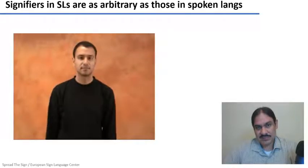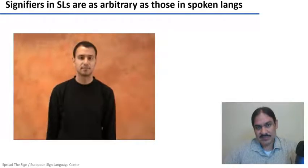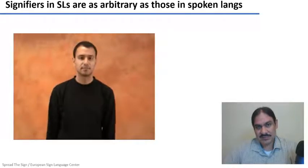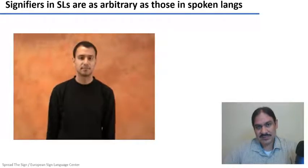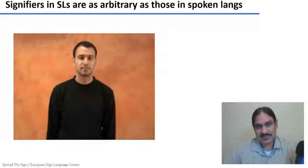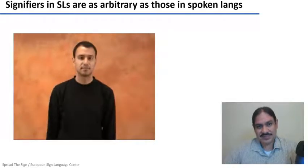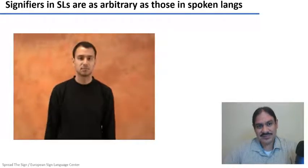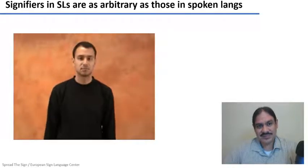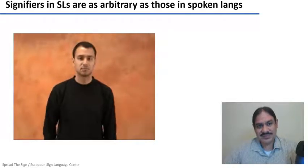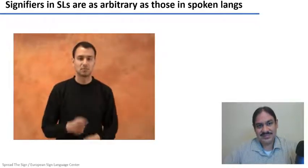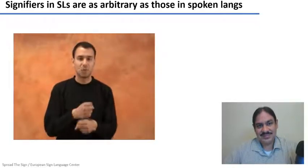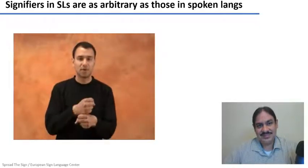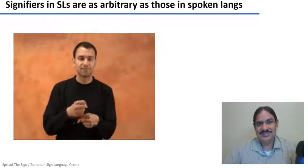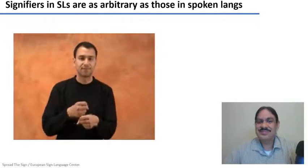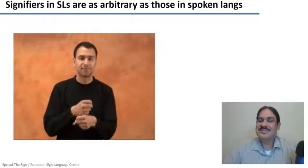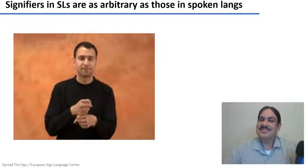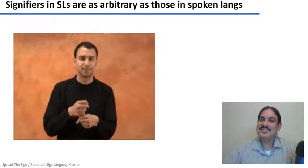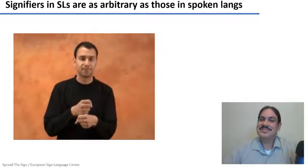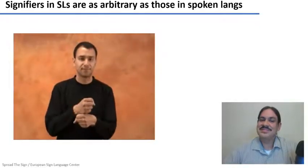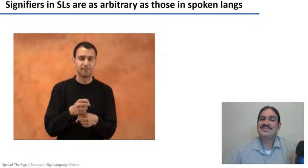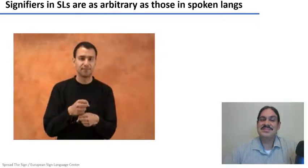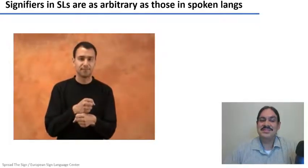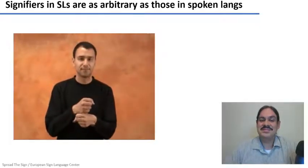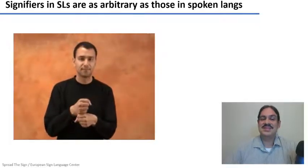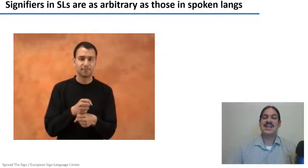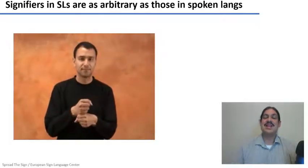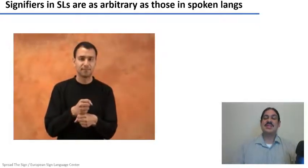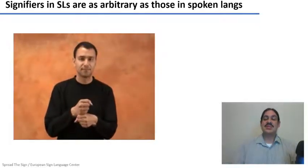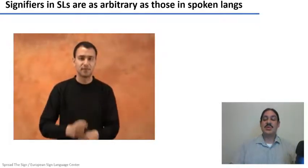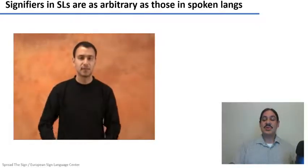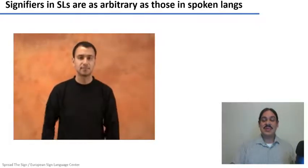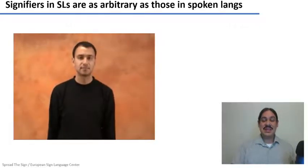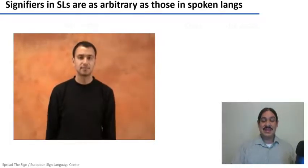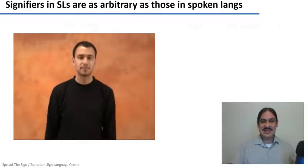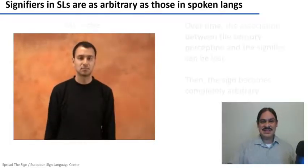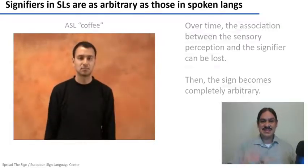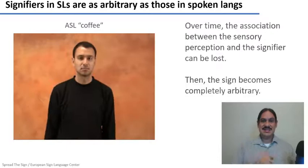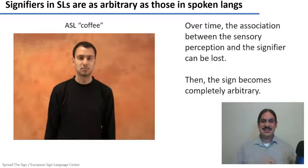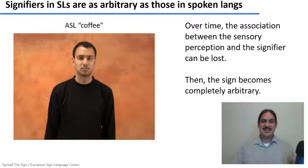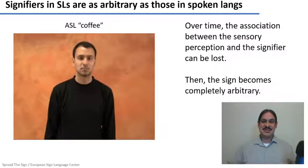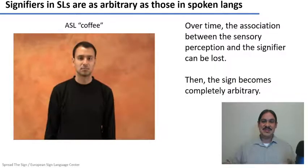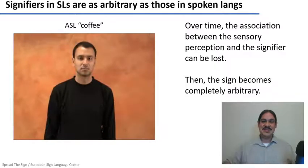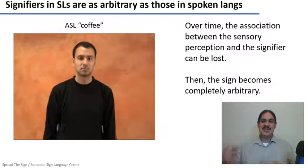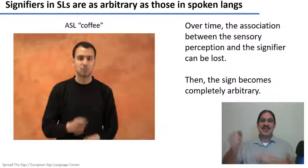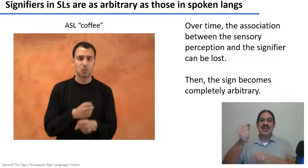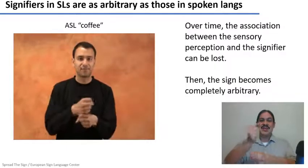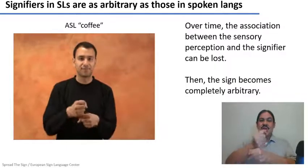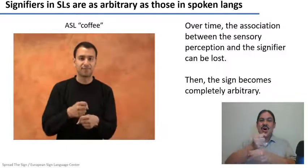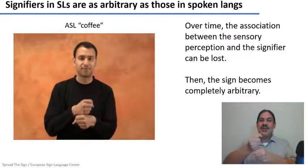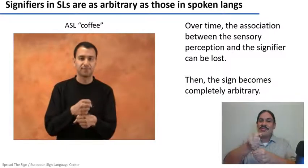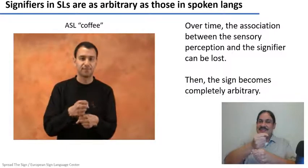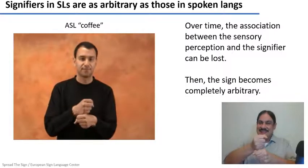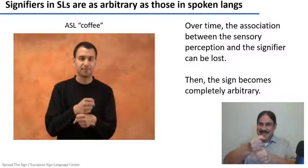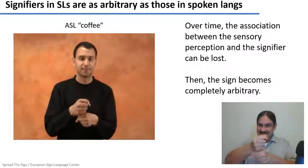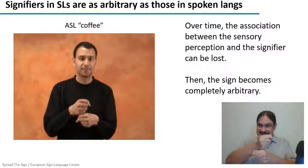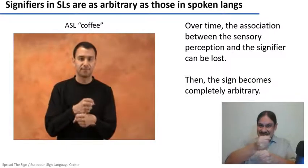coffee because it's like one of those old-time coffee grinders so you can see how if you were born 50